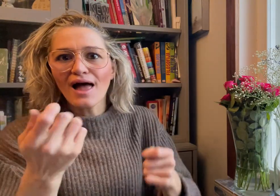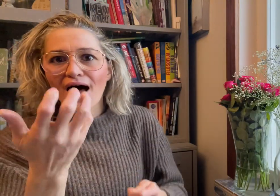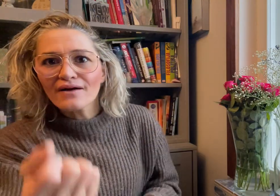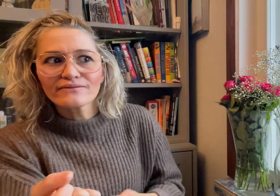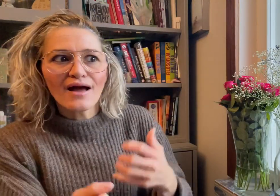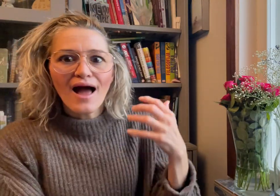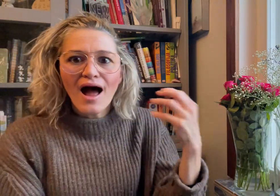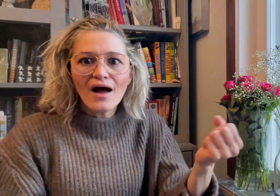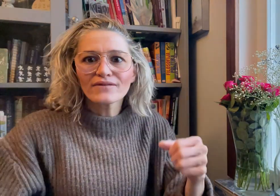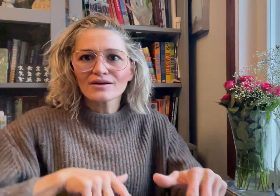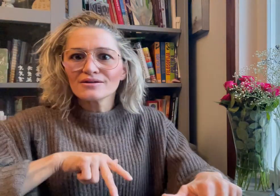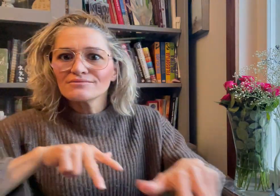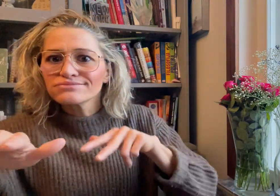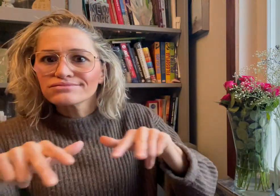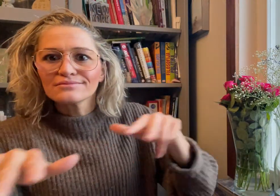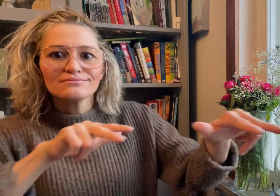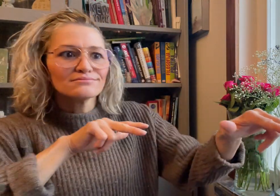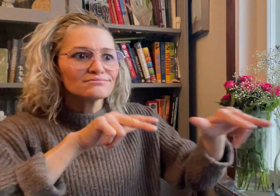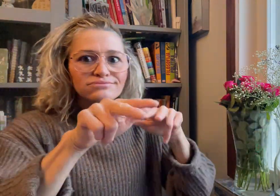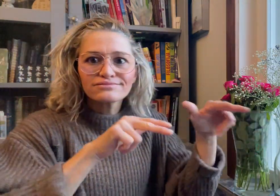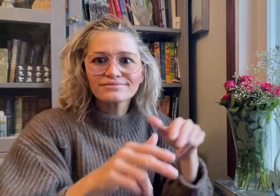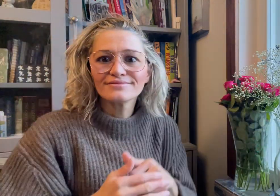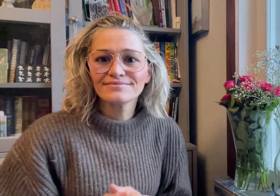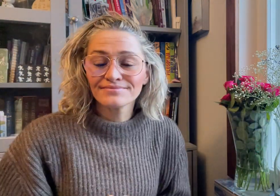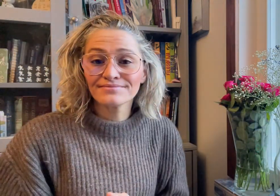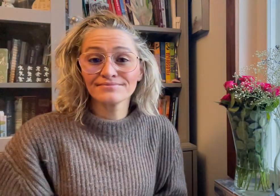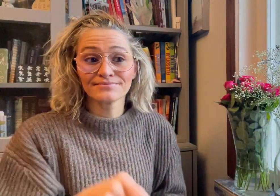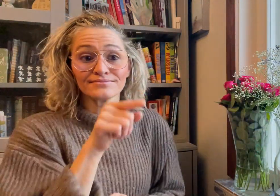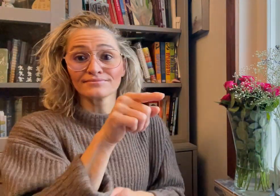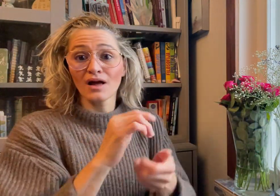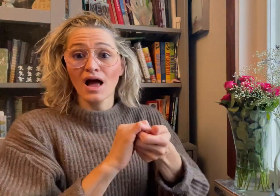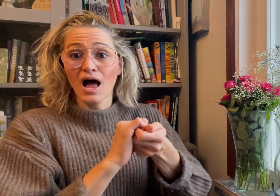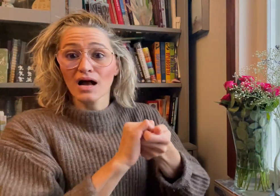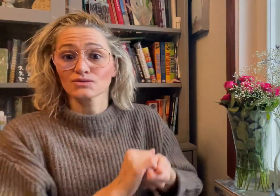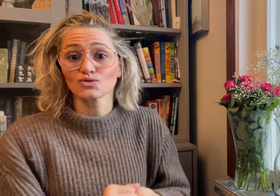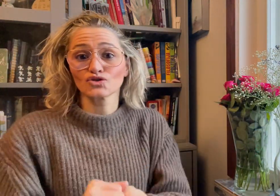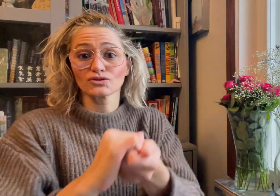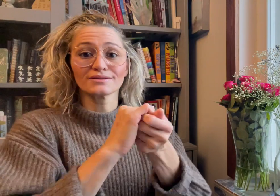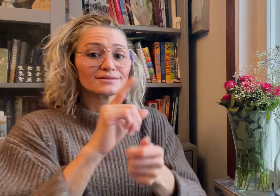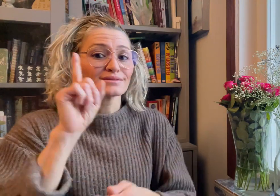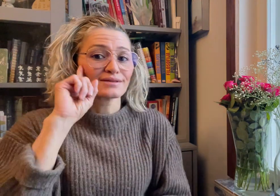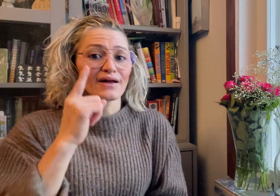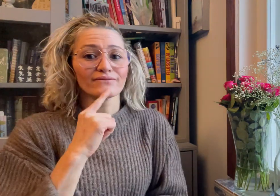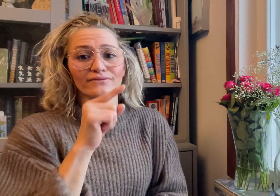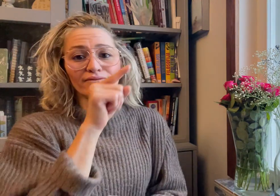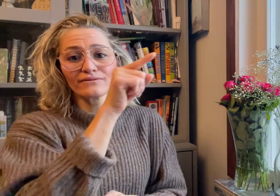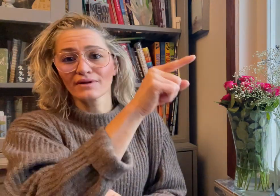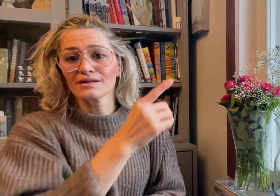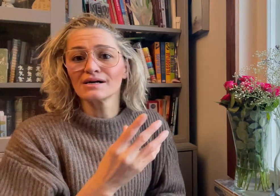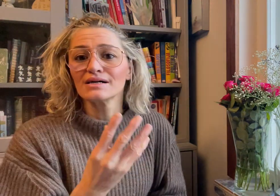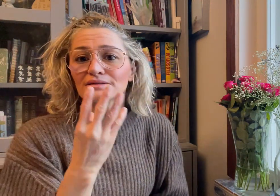being organized. The Association of the Deaf in Israel